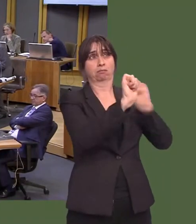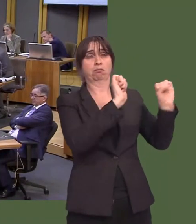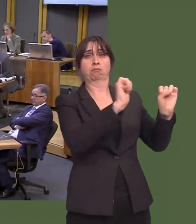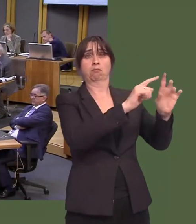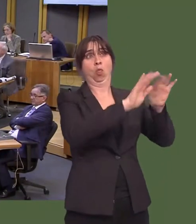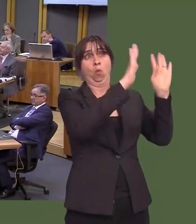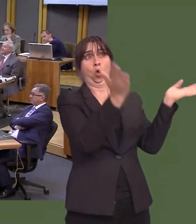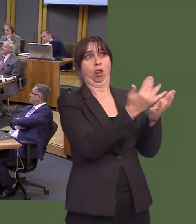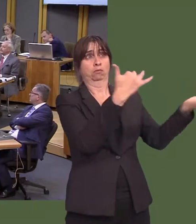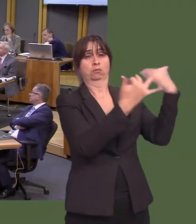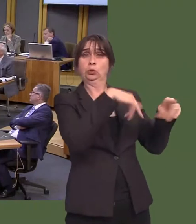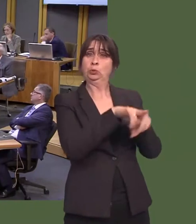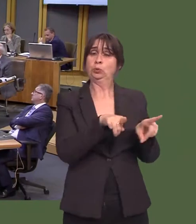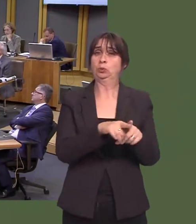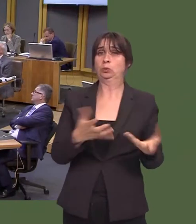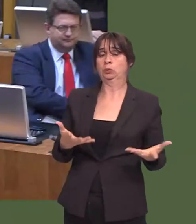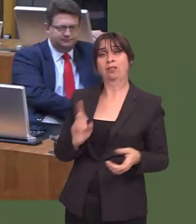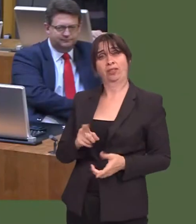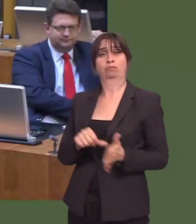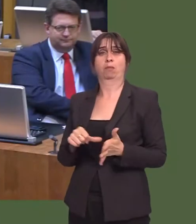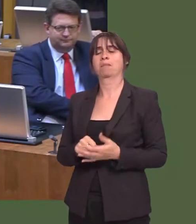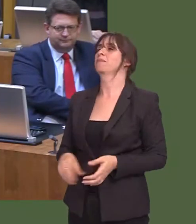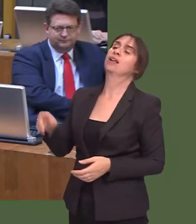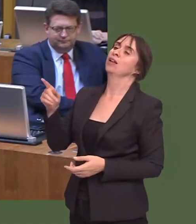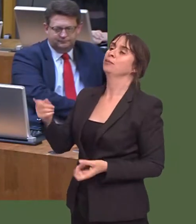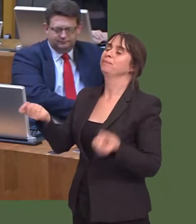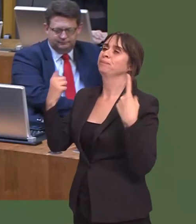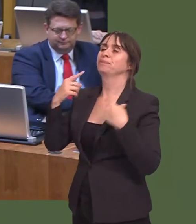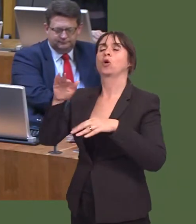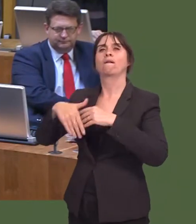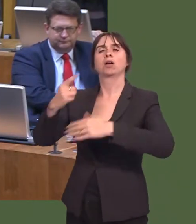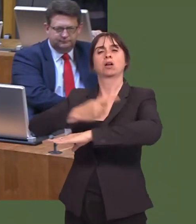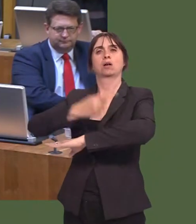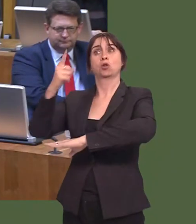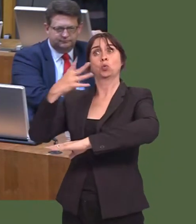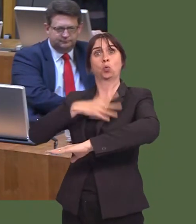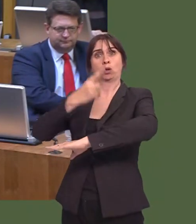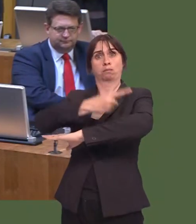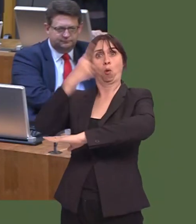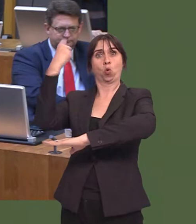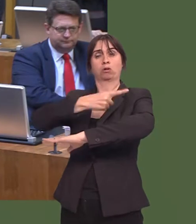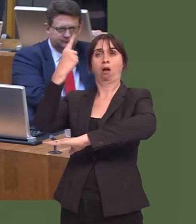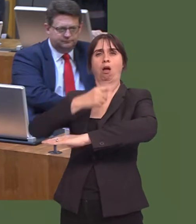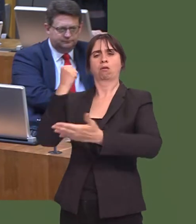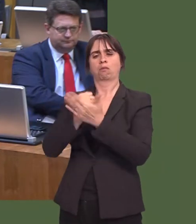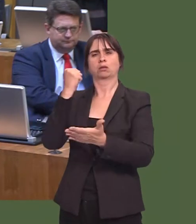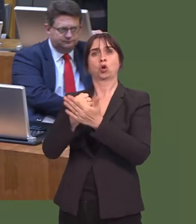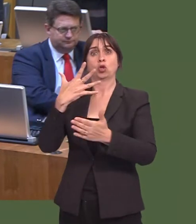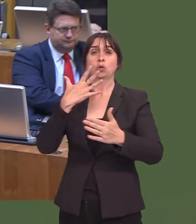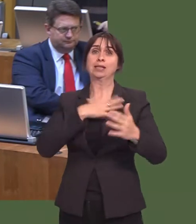Carwyn Jones: First of all, again, he misses the point about border control. If you want to have border control, you have a hard border between Northern Ireland and the Republic.